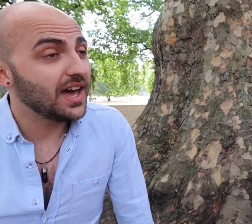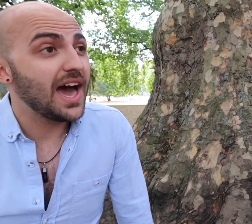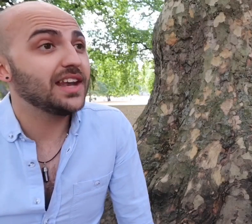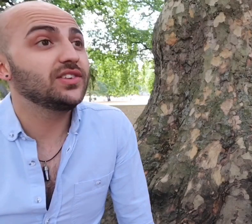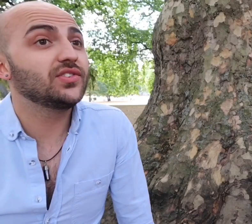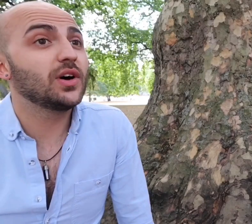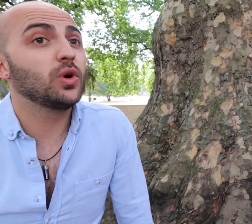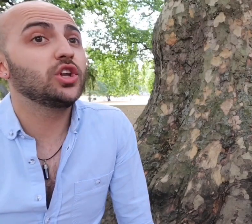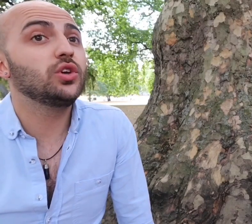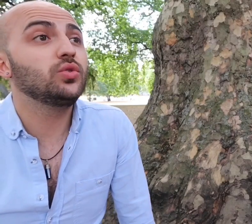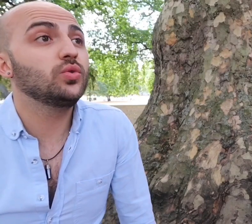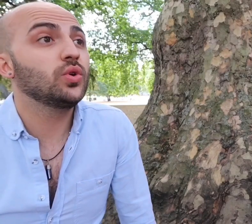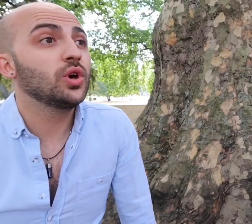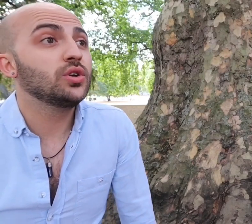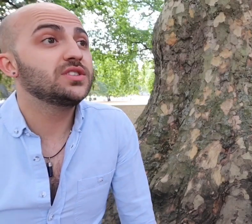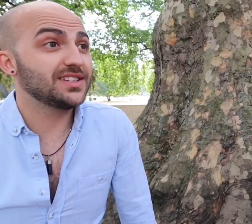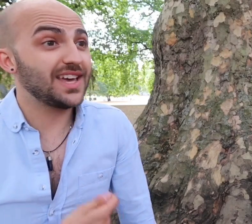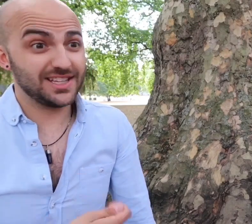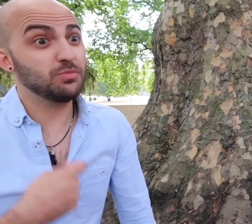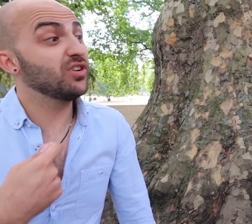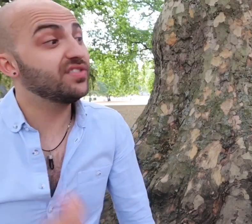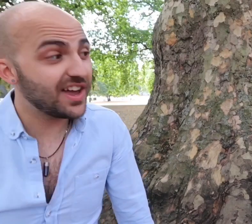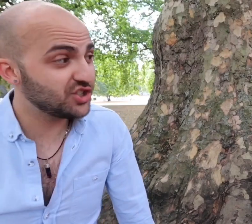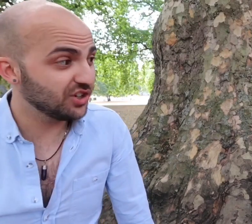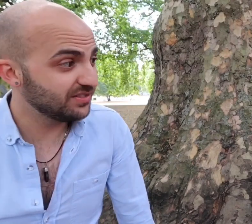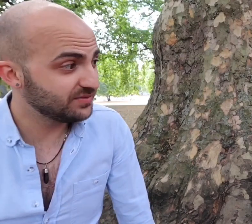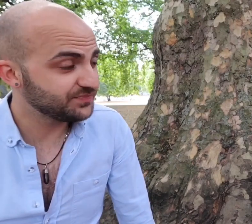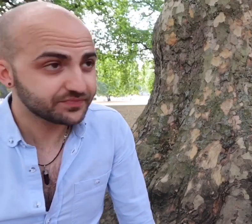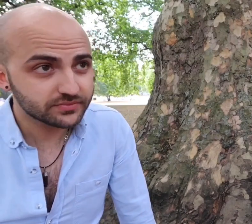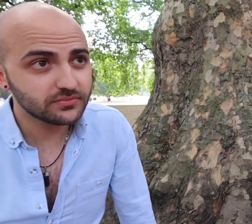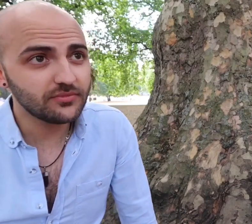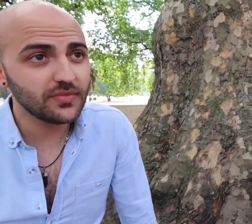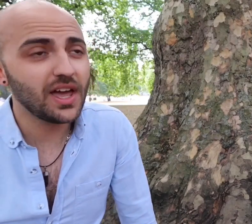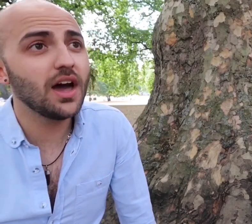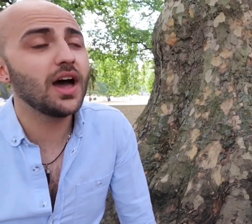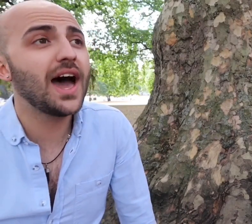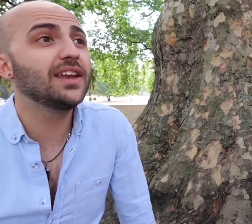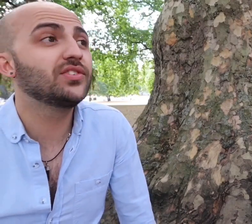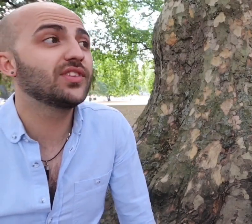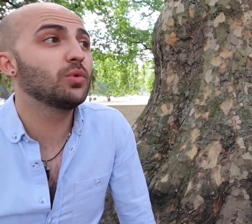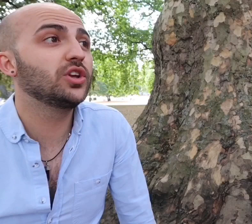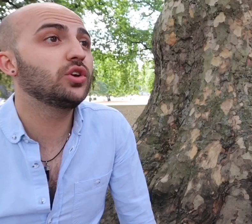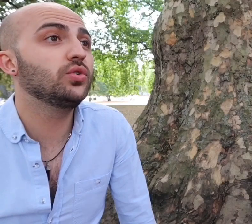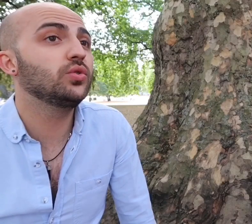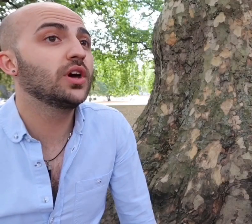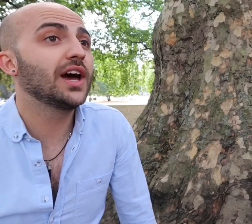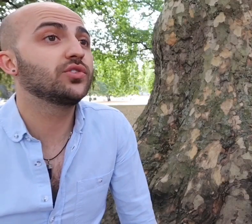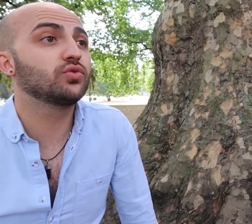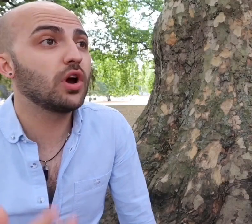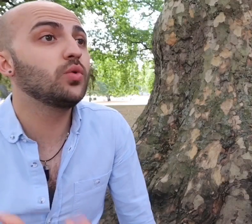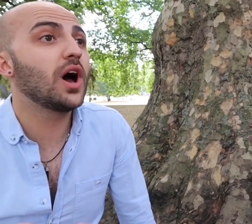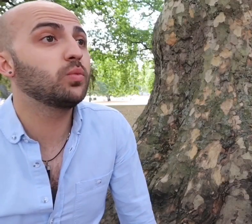is someone who does it as a profession and as someone who has grown up with